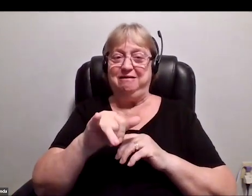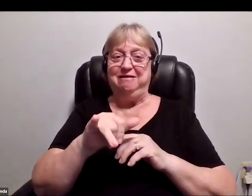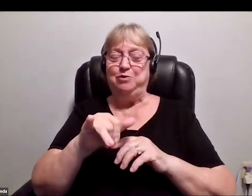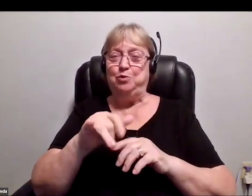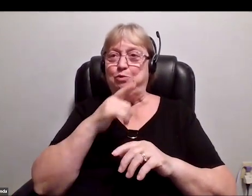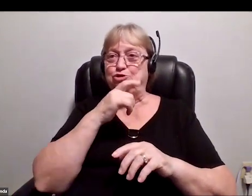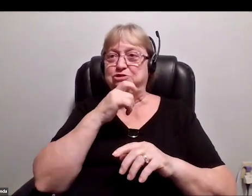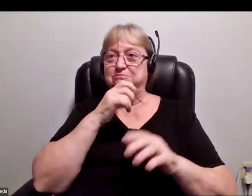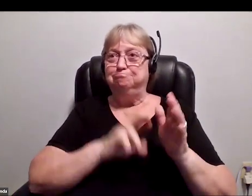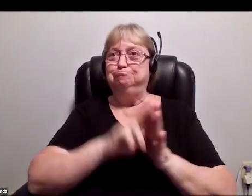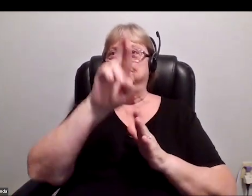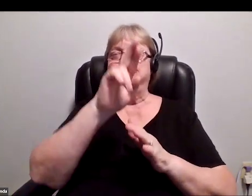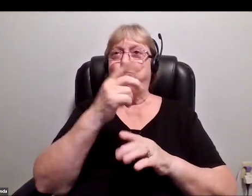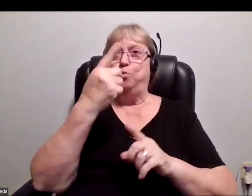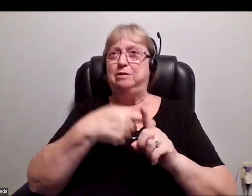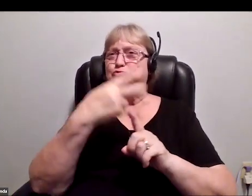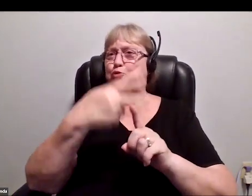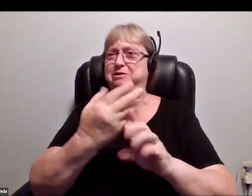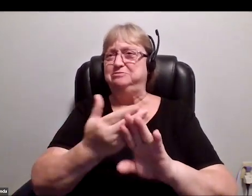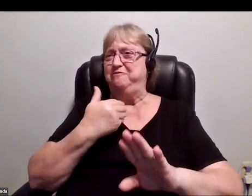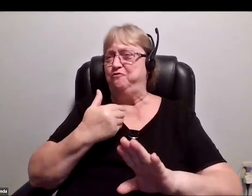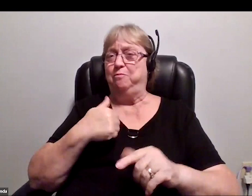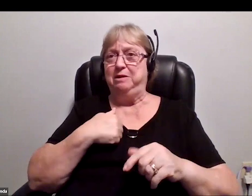or two before I did on the Inspiration4 mission